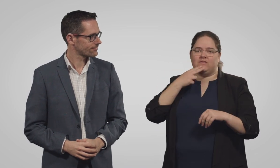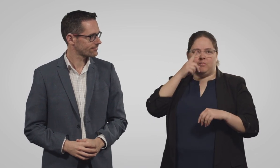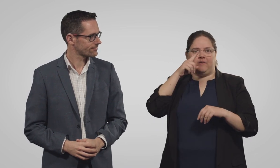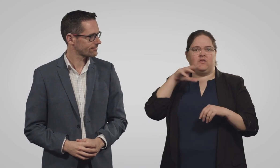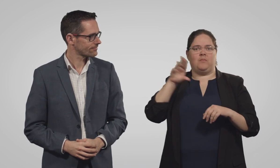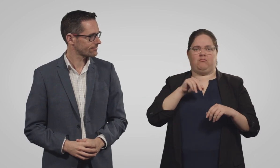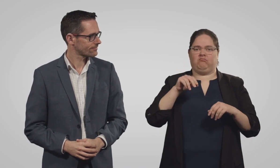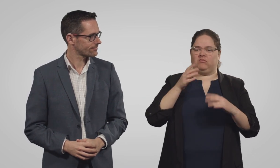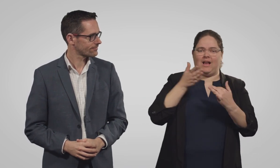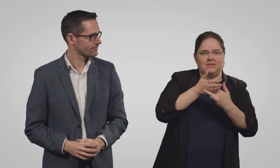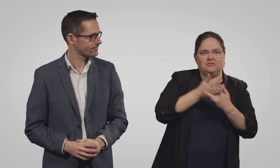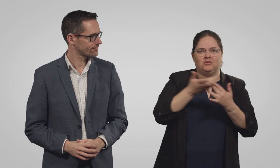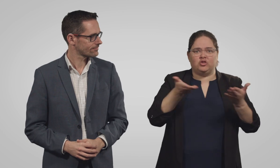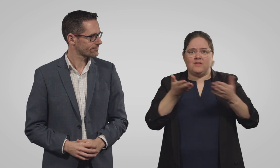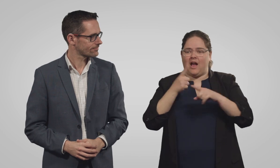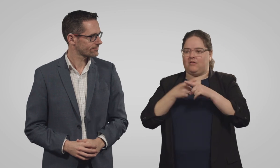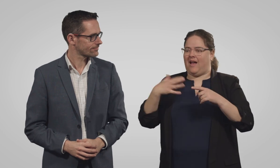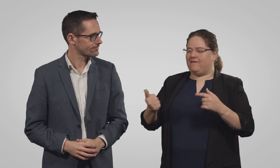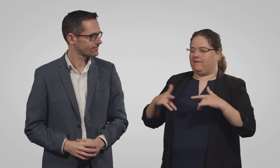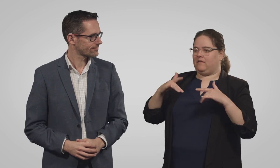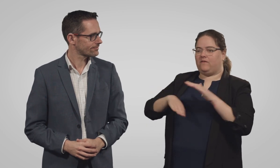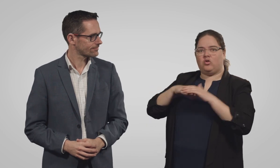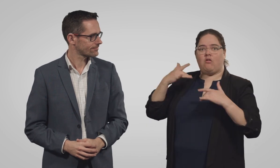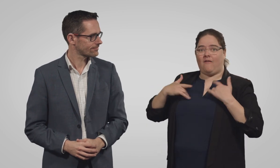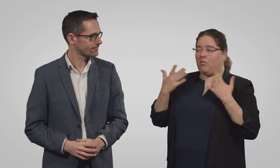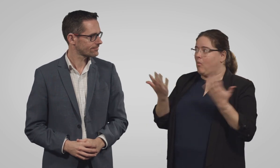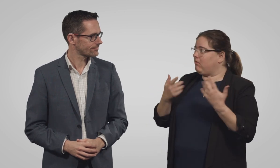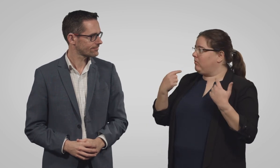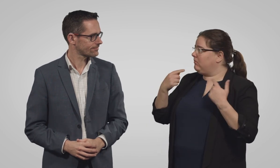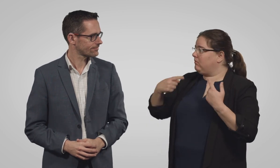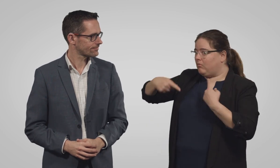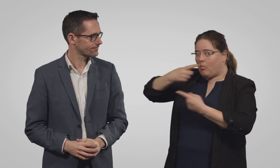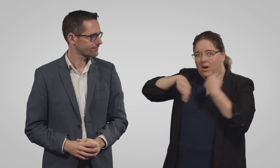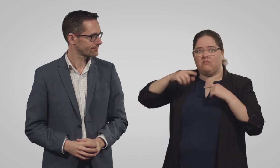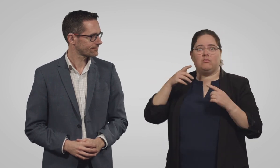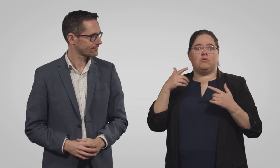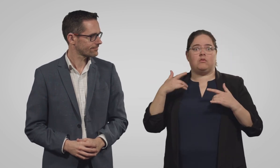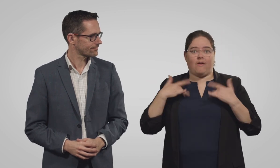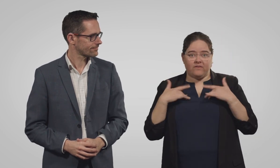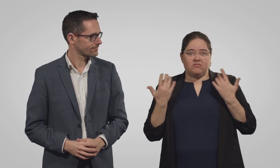that stop Deaf people accessing services and living a full life wherever they live.